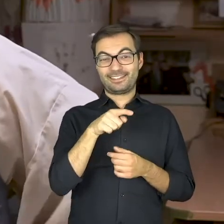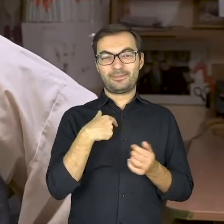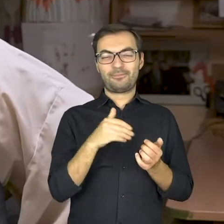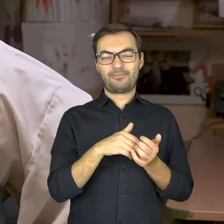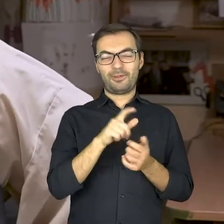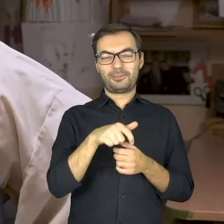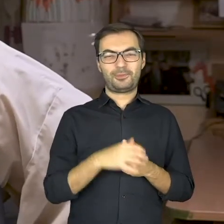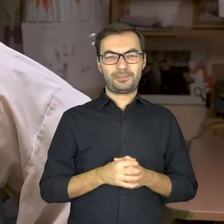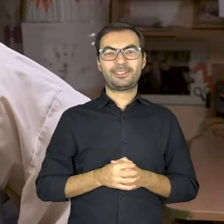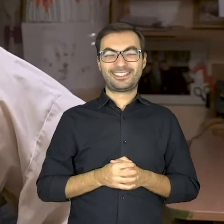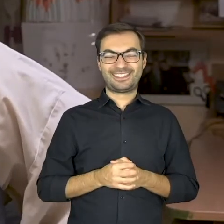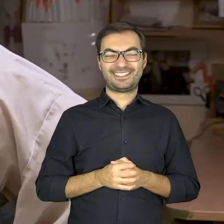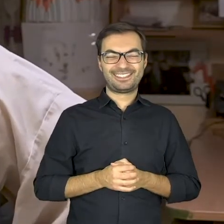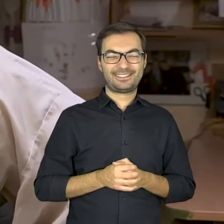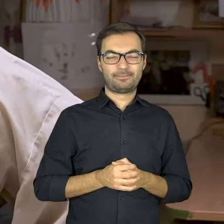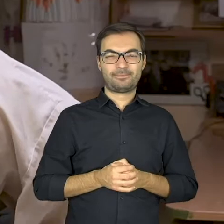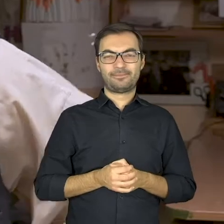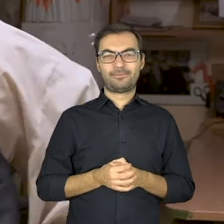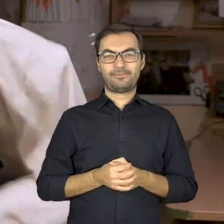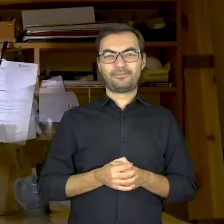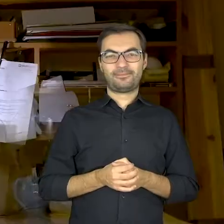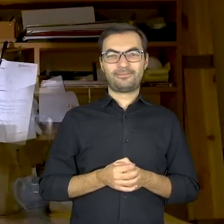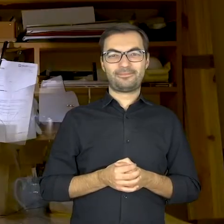Tam dokąd się udaję, będziesz mi potrzebny.